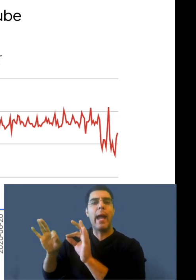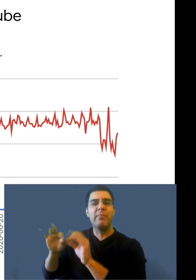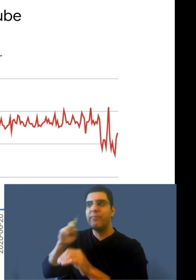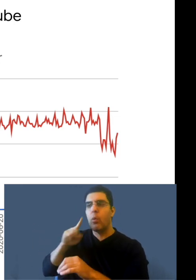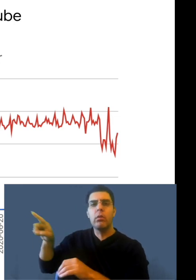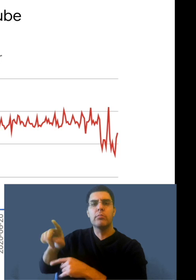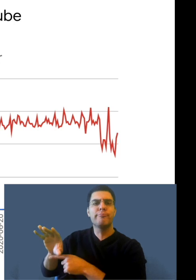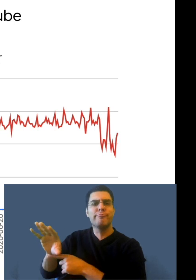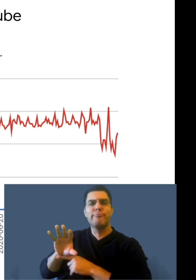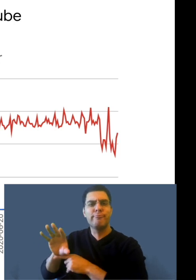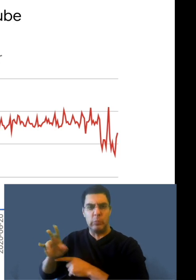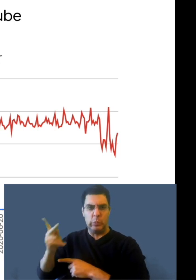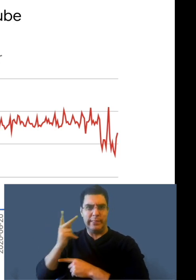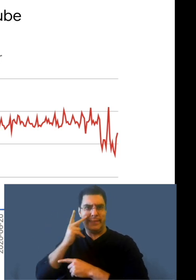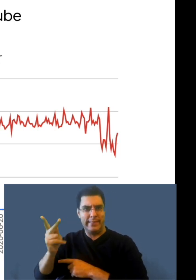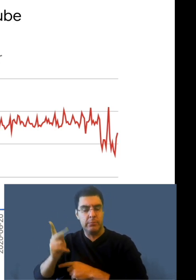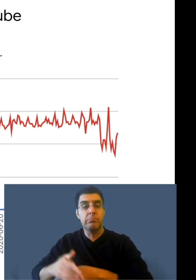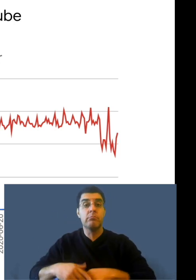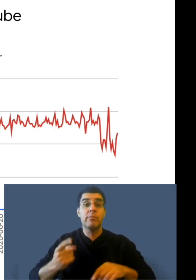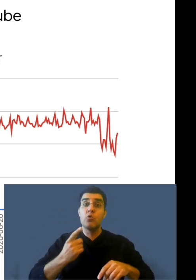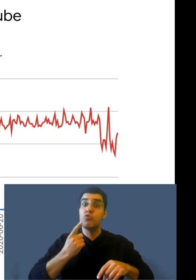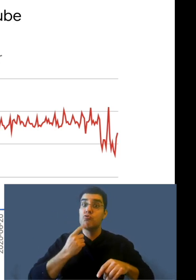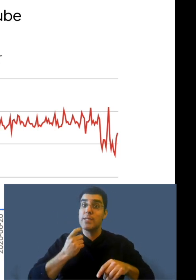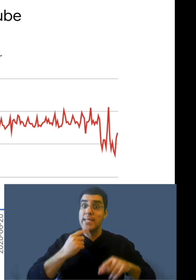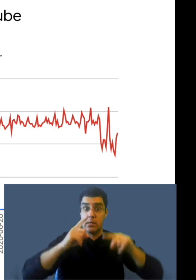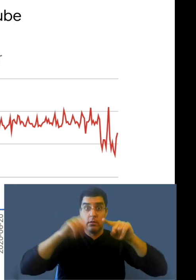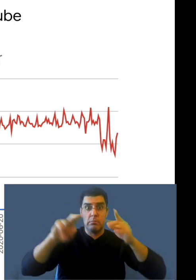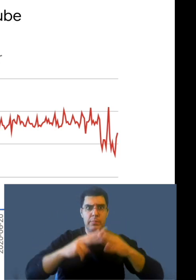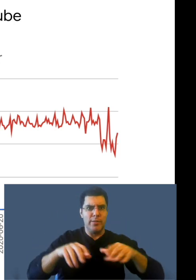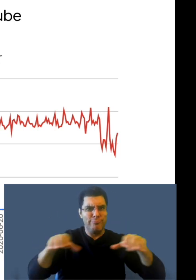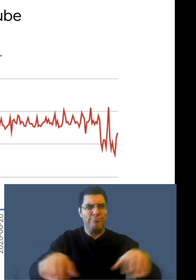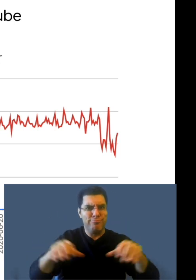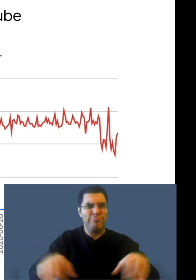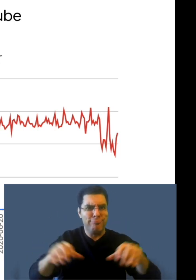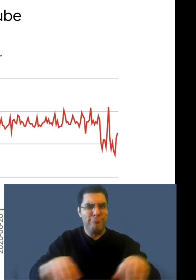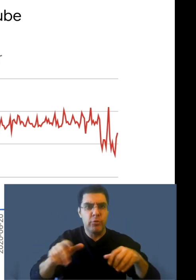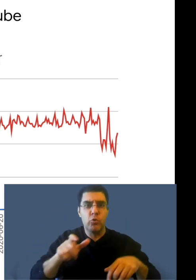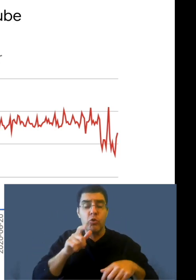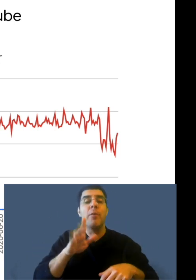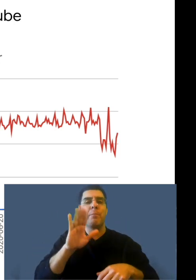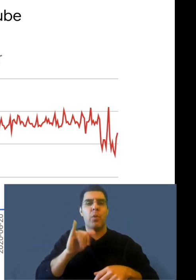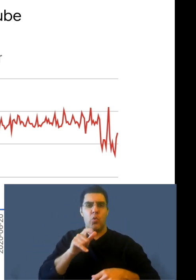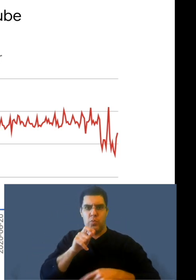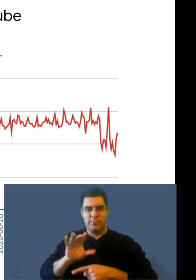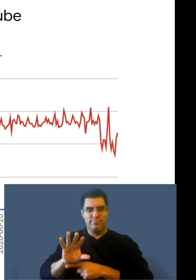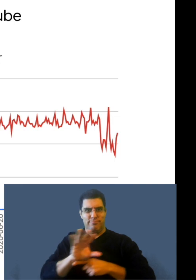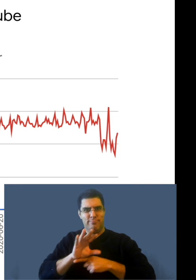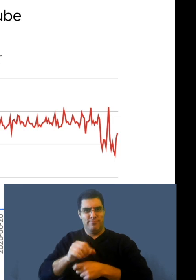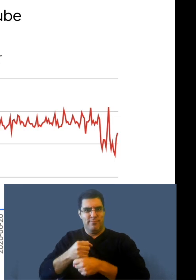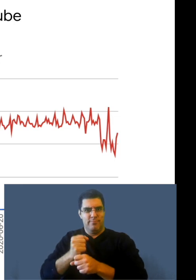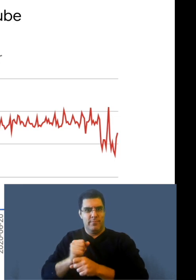And you can see how this, the number in red, you can see the creator or this one shows creator.